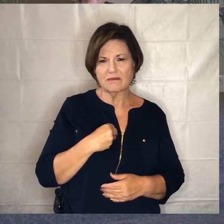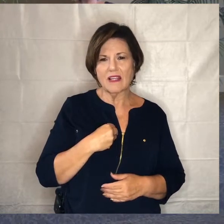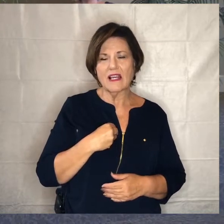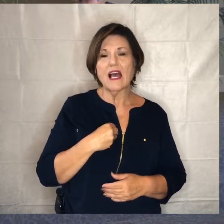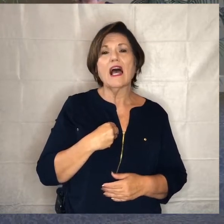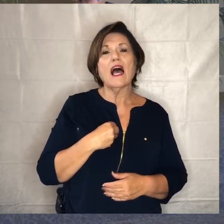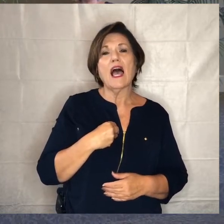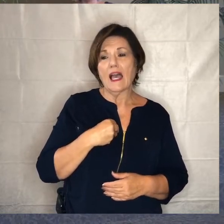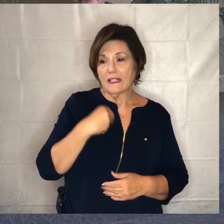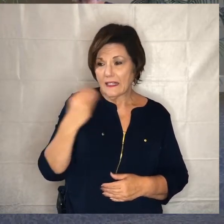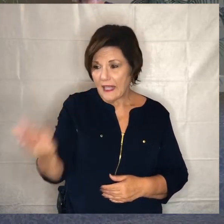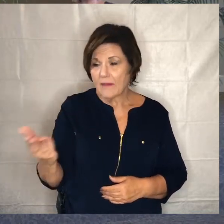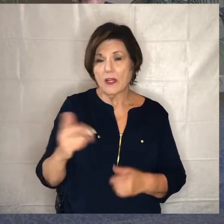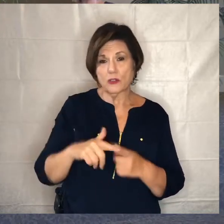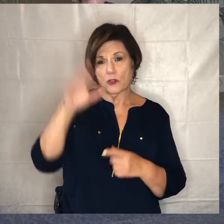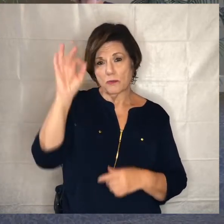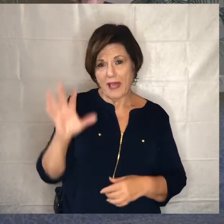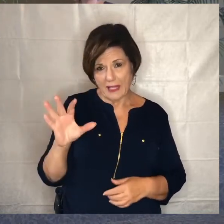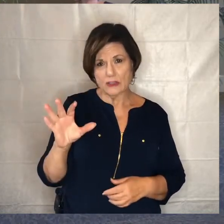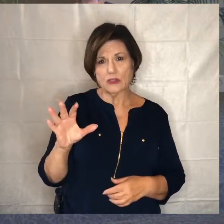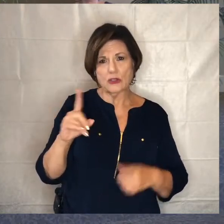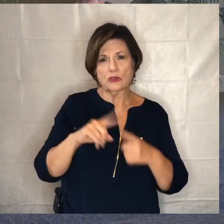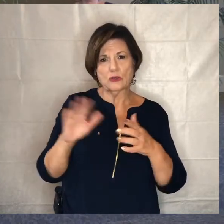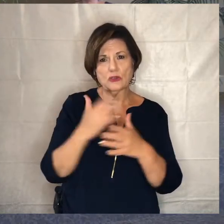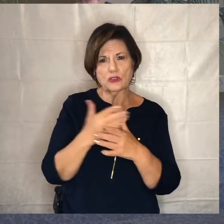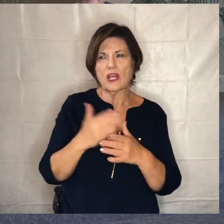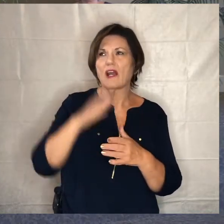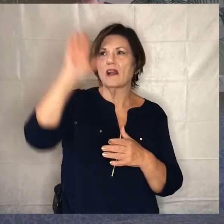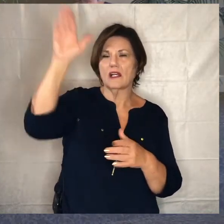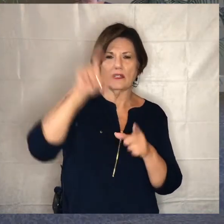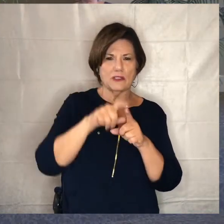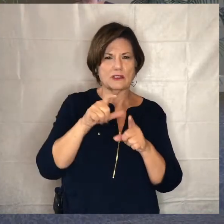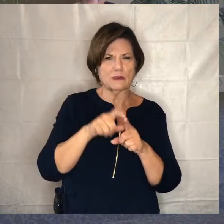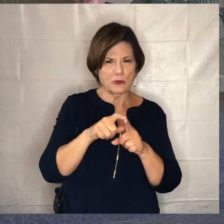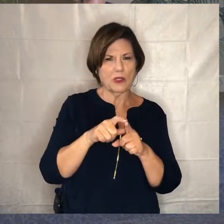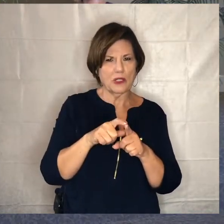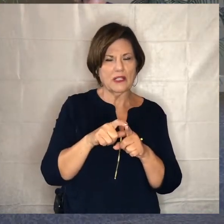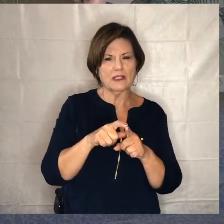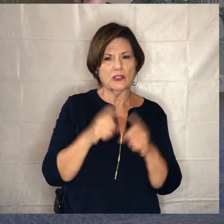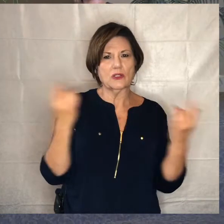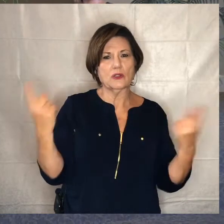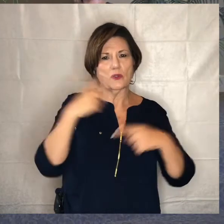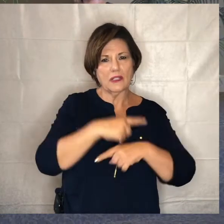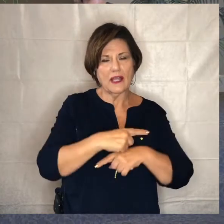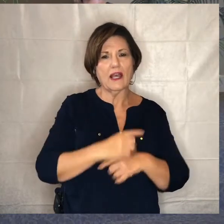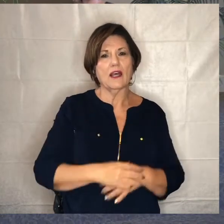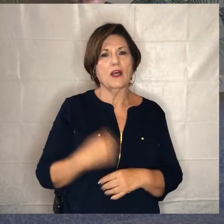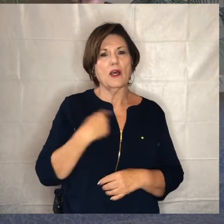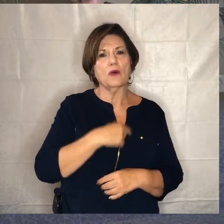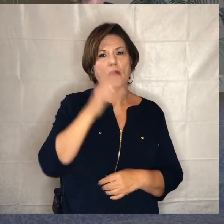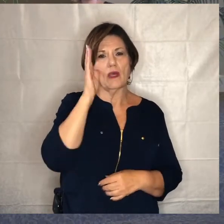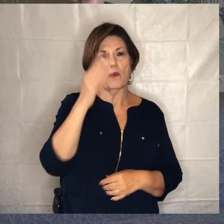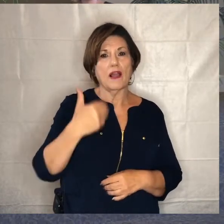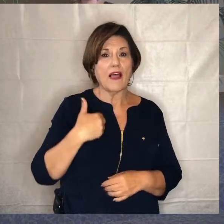to um deliver to us today on his behalf we're going to um have a slide that's